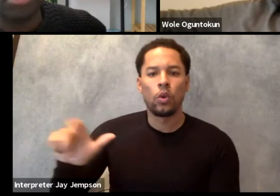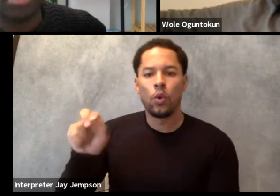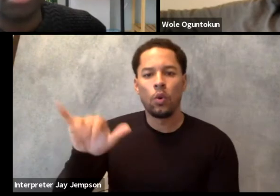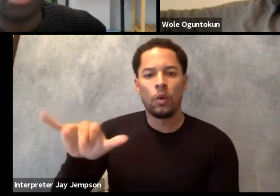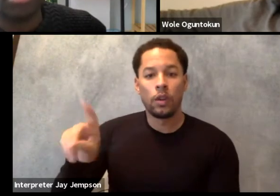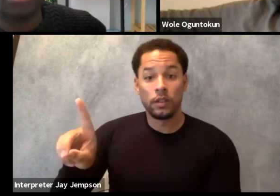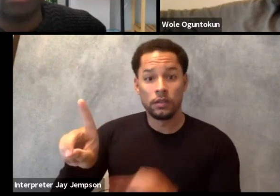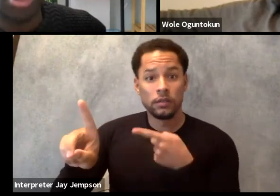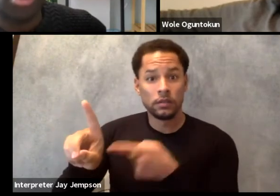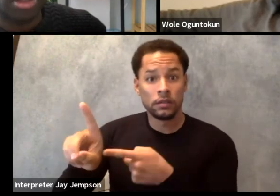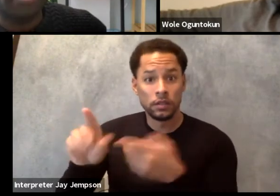Yeah, I am there.